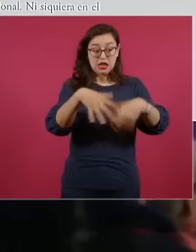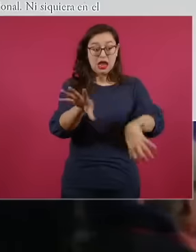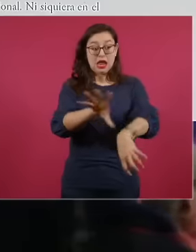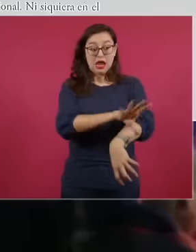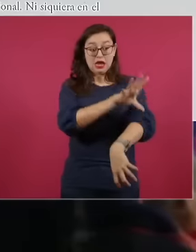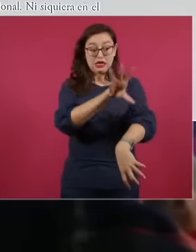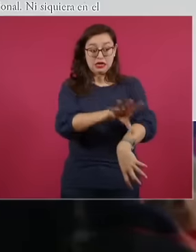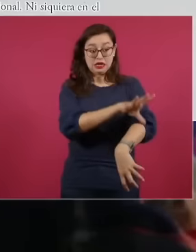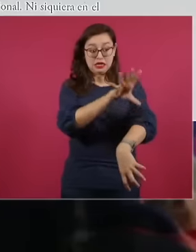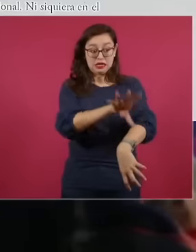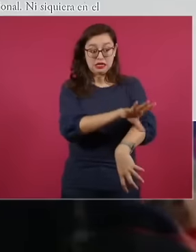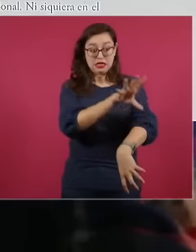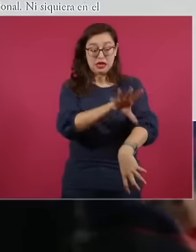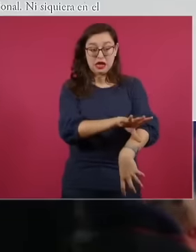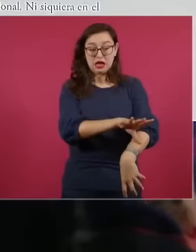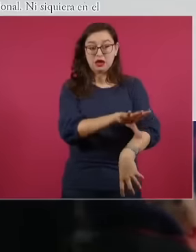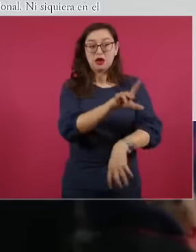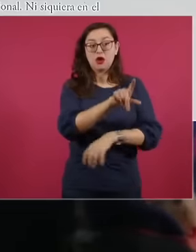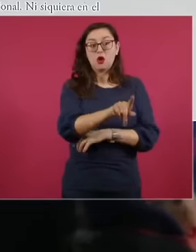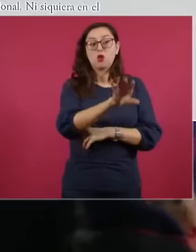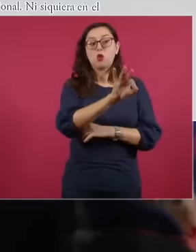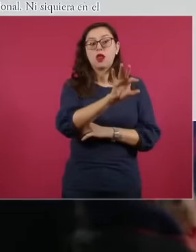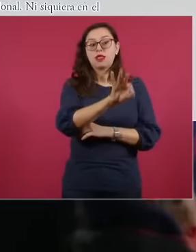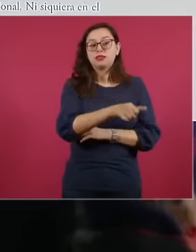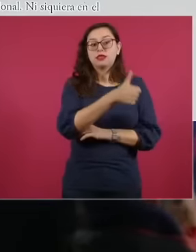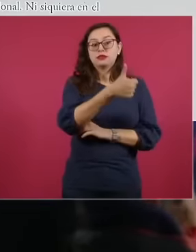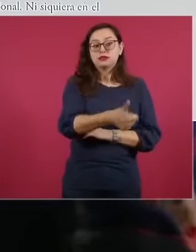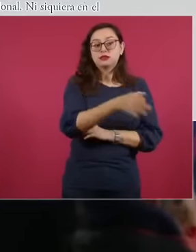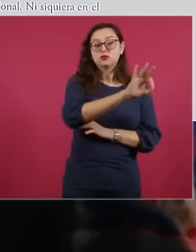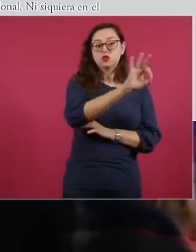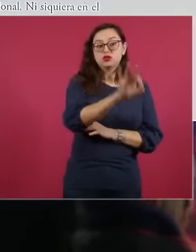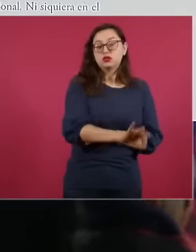writing 46 percent of the electrical energy consumed in the